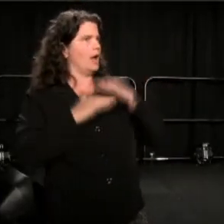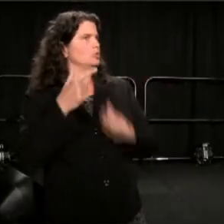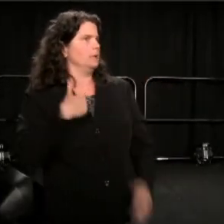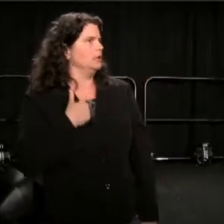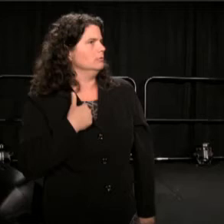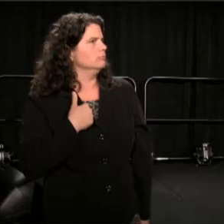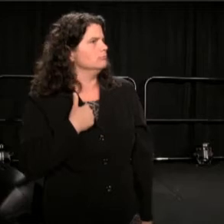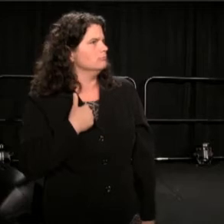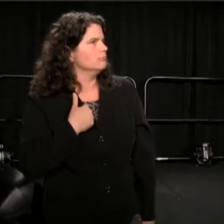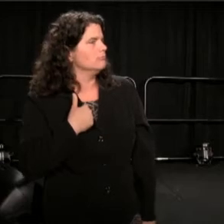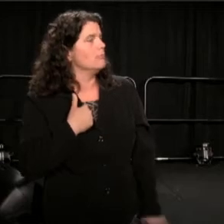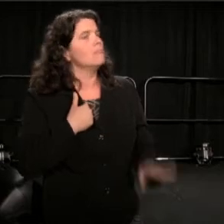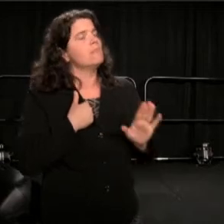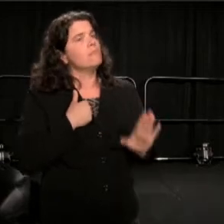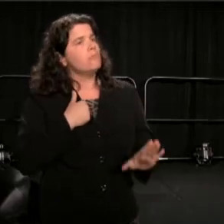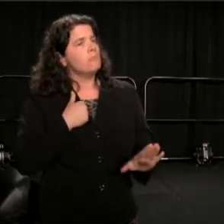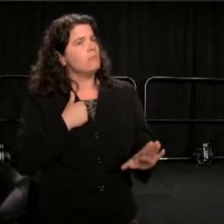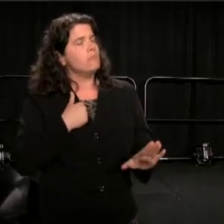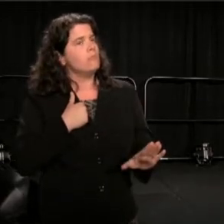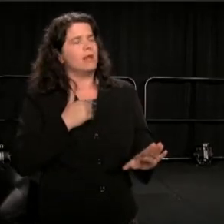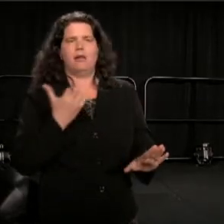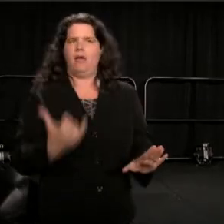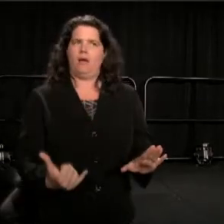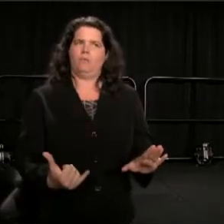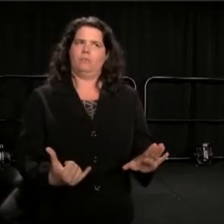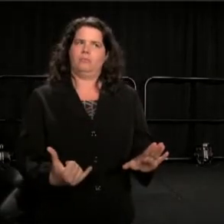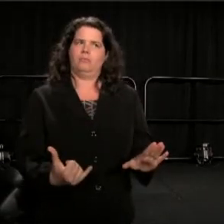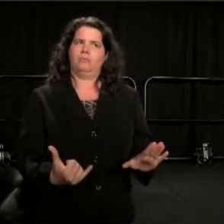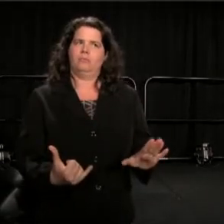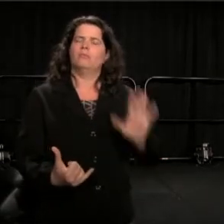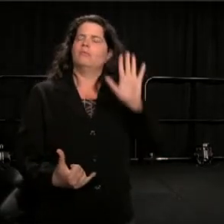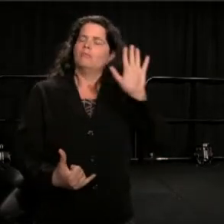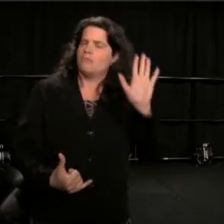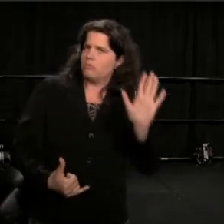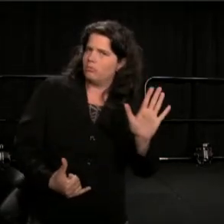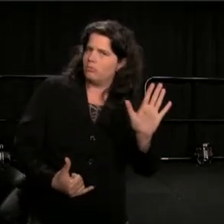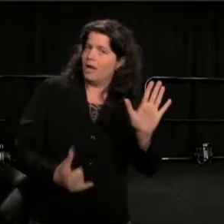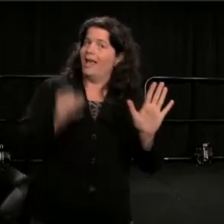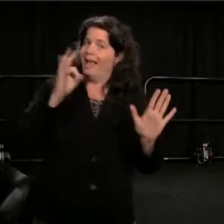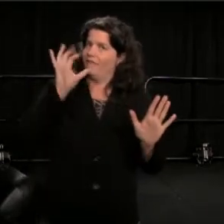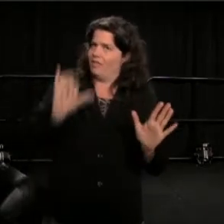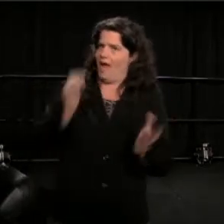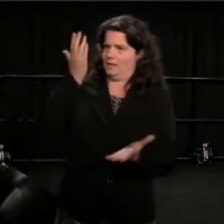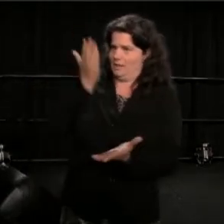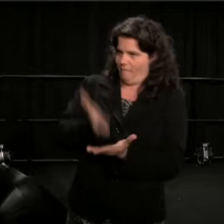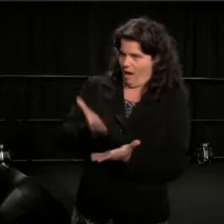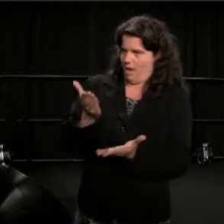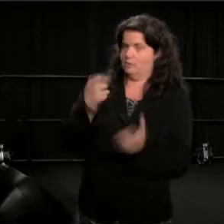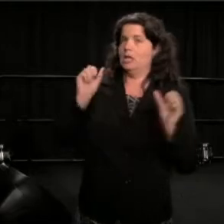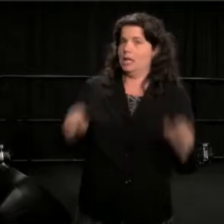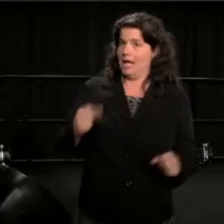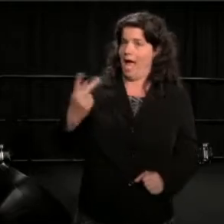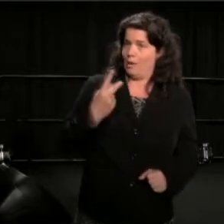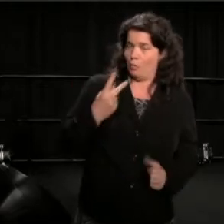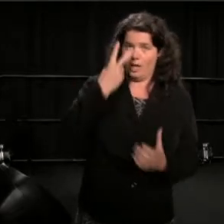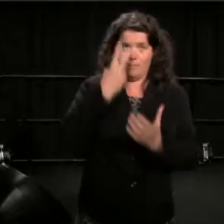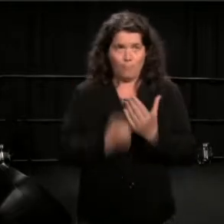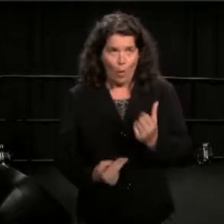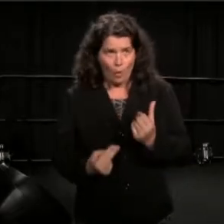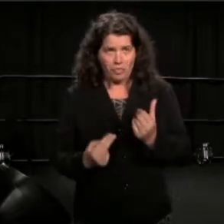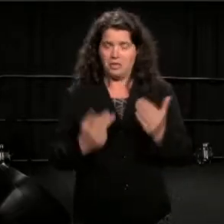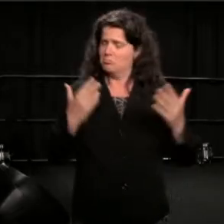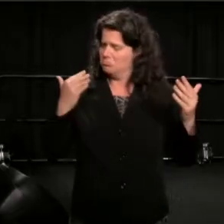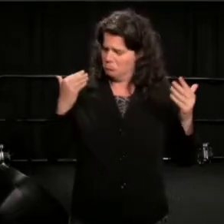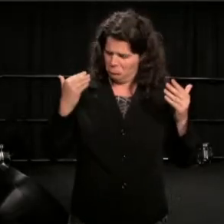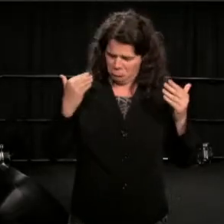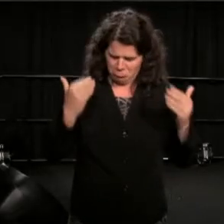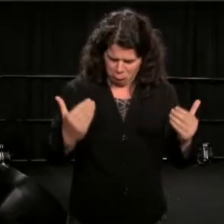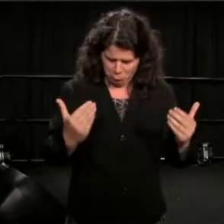So now, given that fact, can we both, nevertheless, stand shoulder to shoulder,